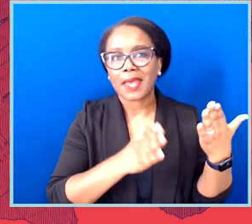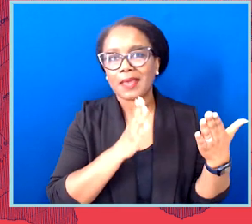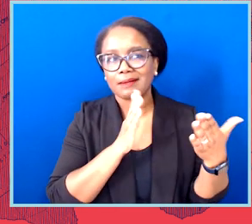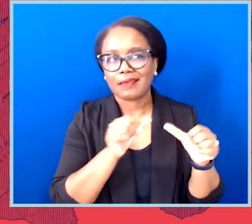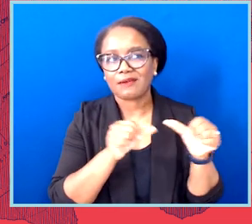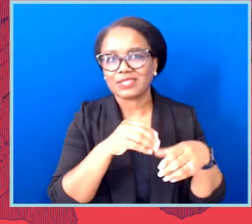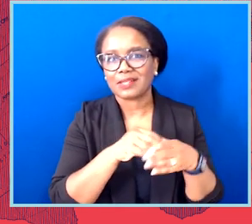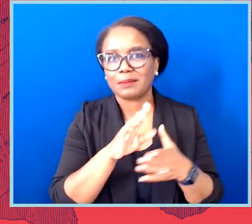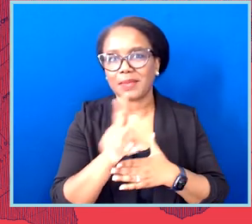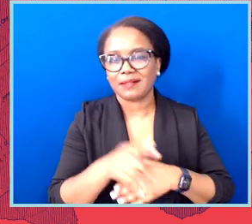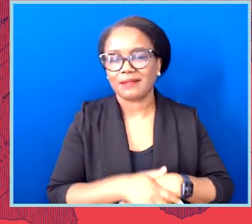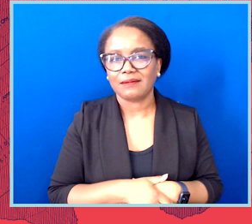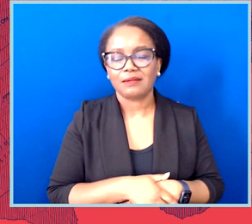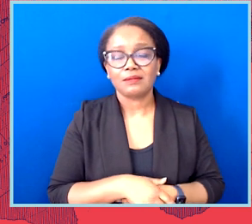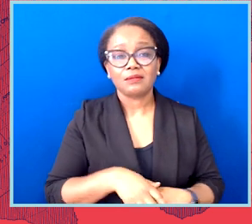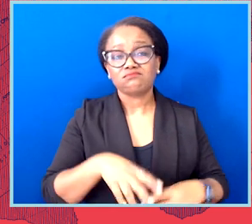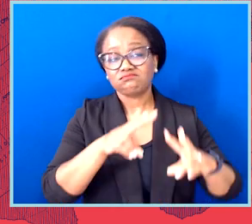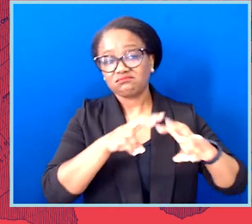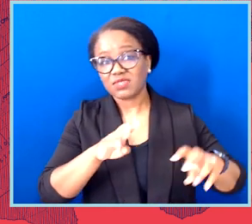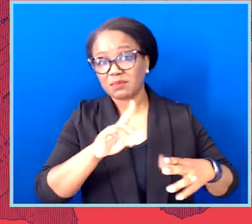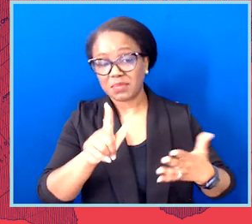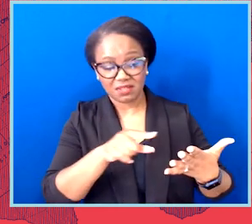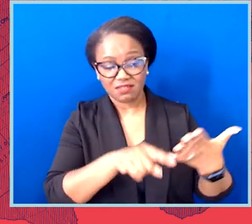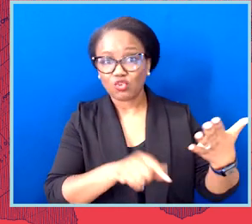So, if you can imagine those bills could actually have been worse.